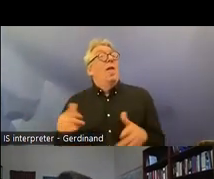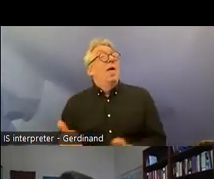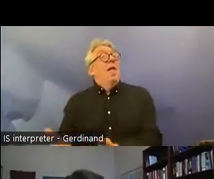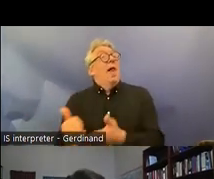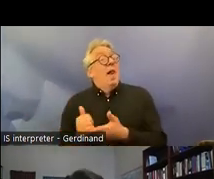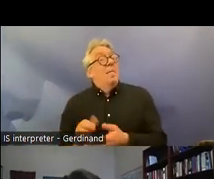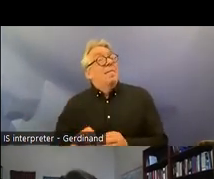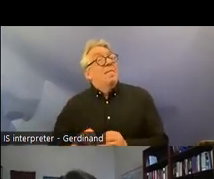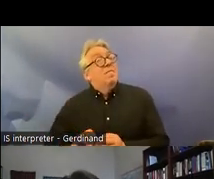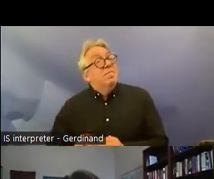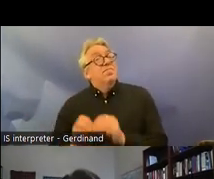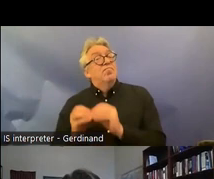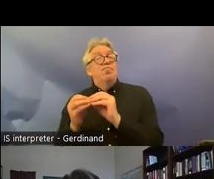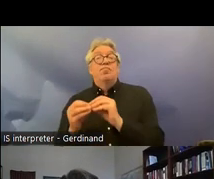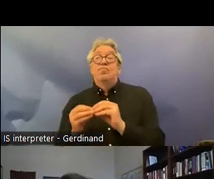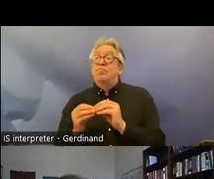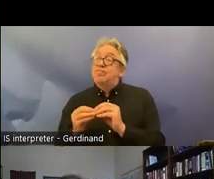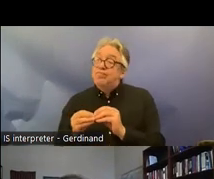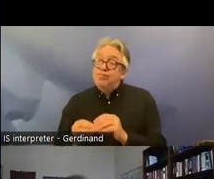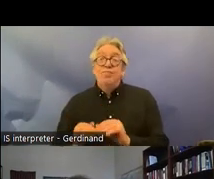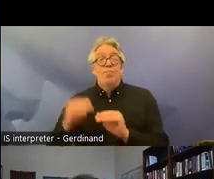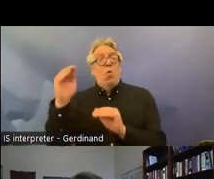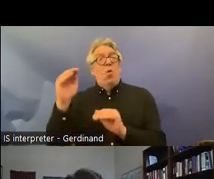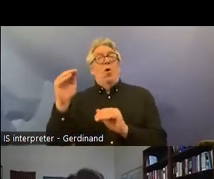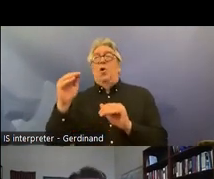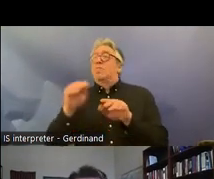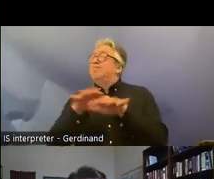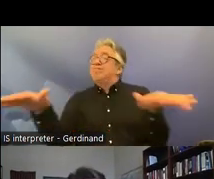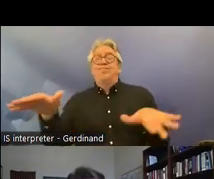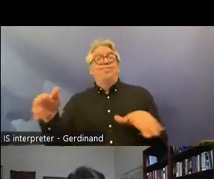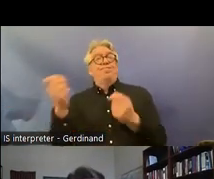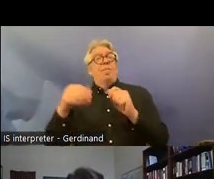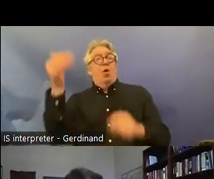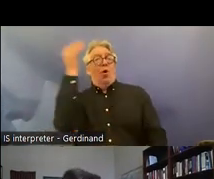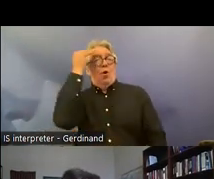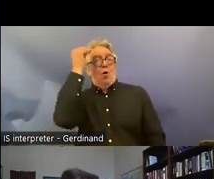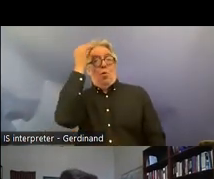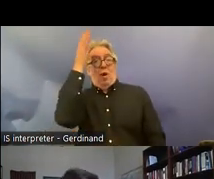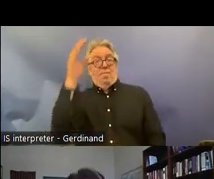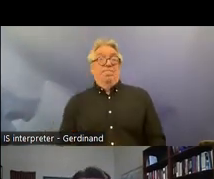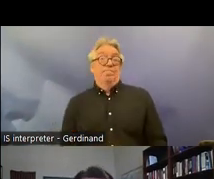of the convention in Norwegian law there are many remaining challenges I said